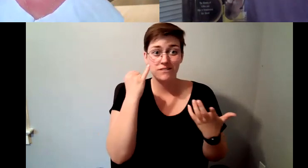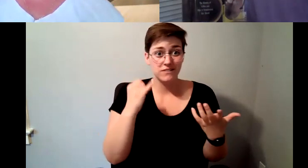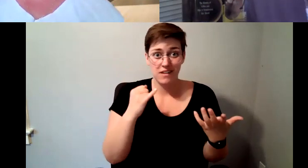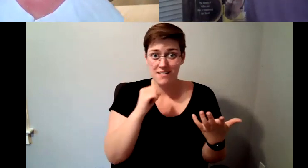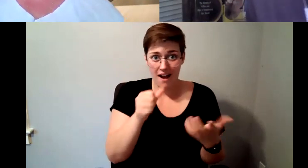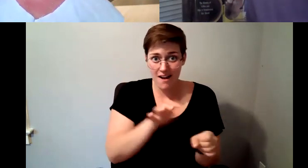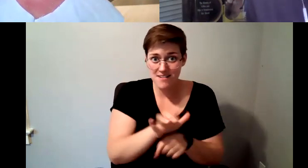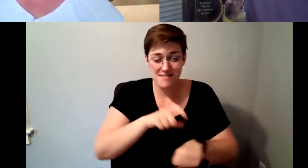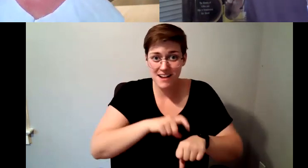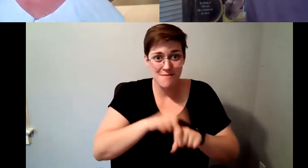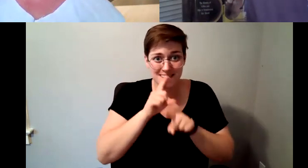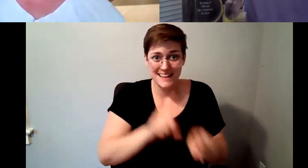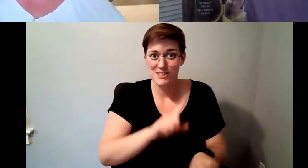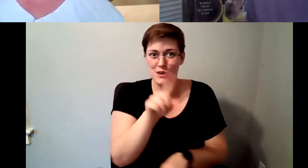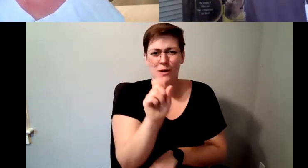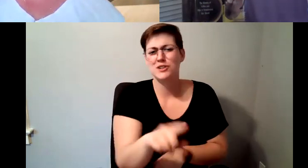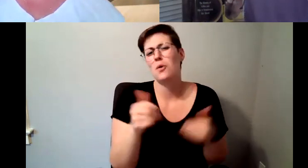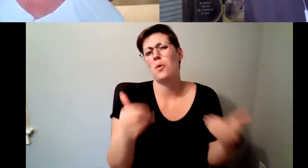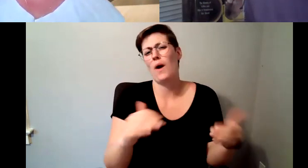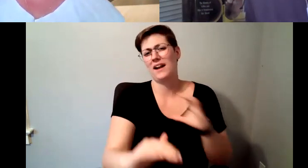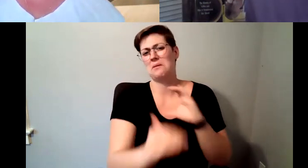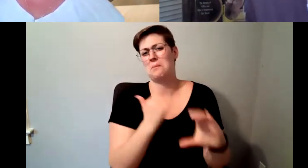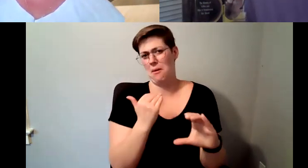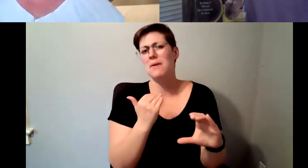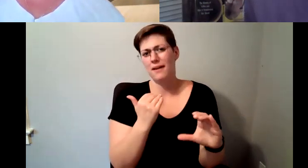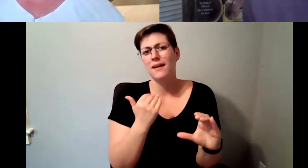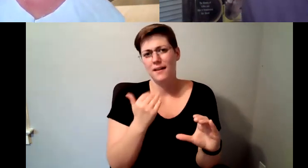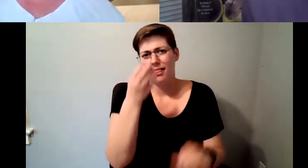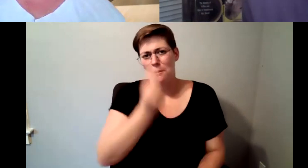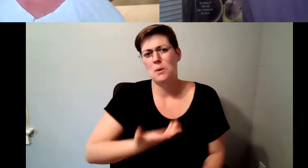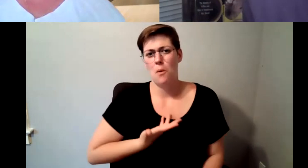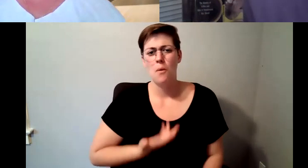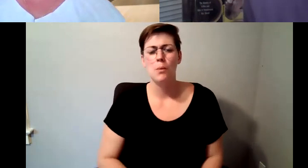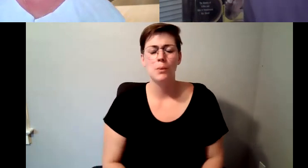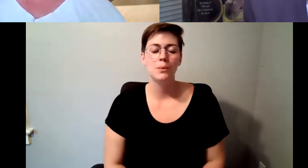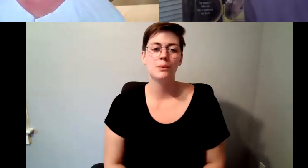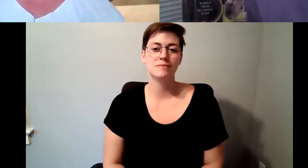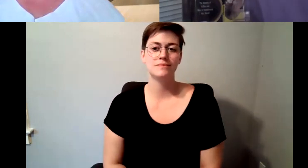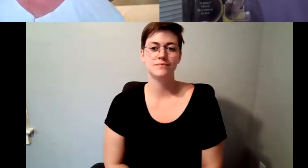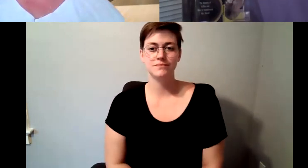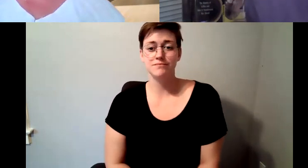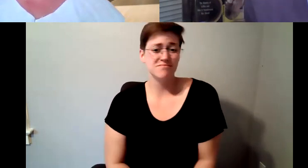it over to me if you have someone's email or way to connect them to me. D. Major Cohen: I'd be more than happy to sit and answer questions.